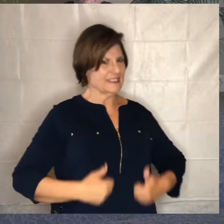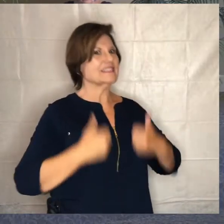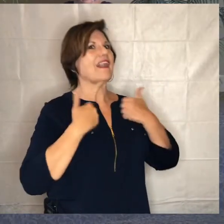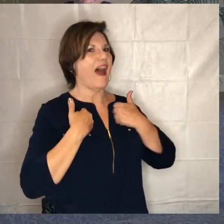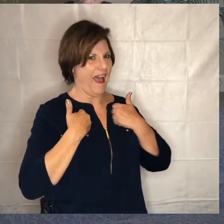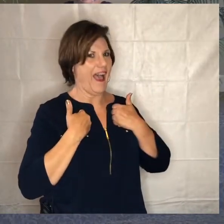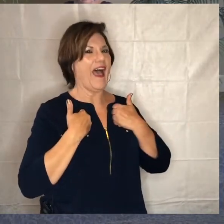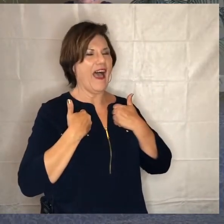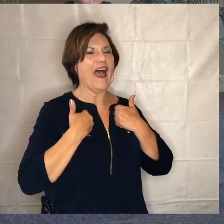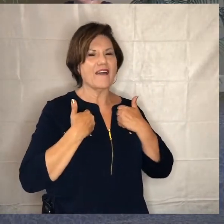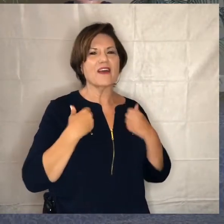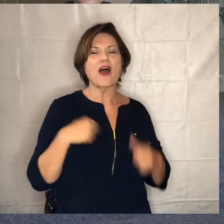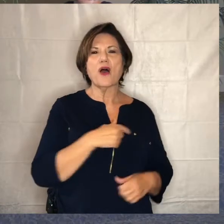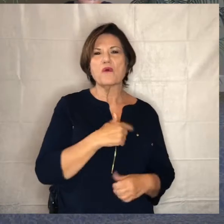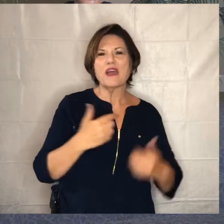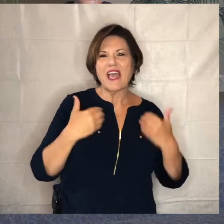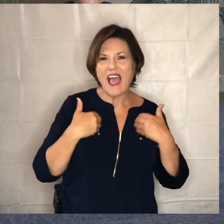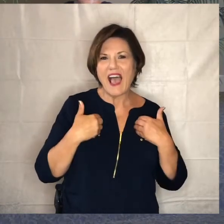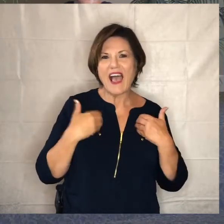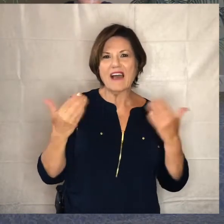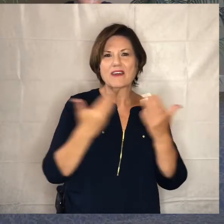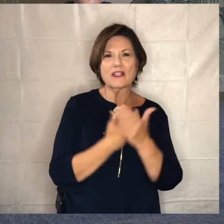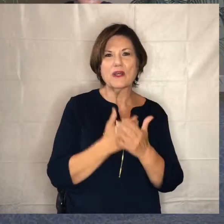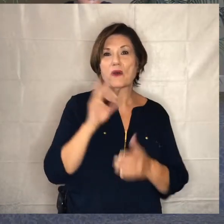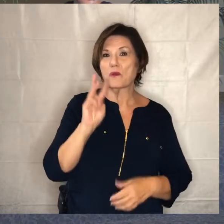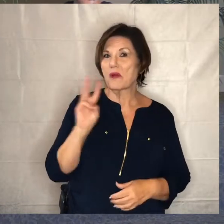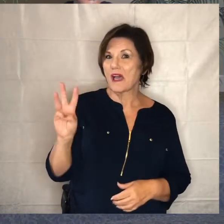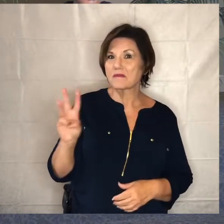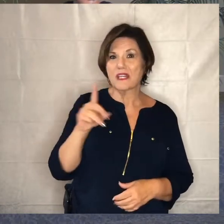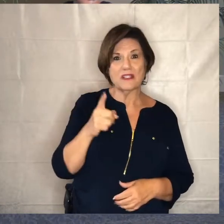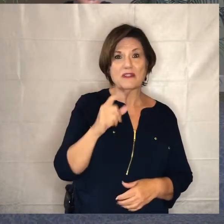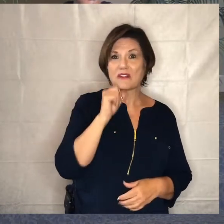it's live so we have a brand new website if you didn't know that